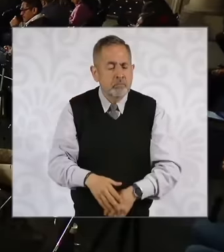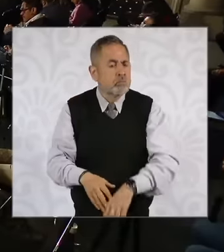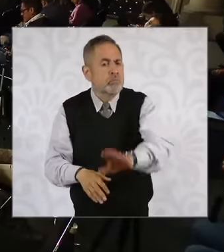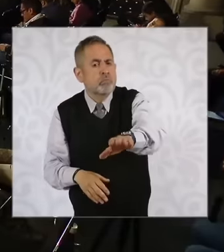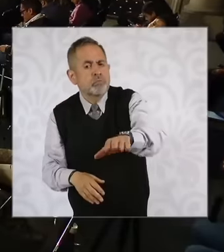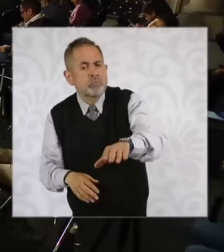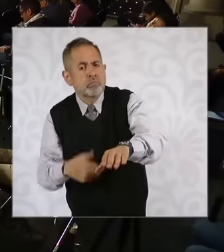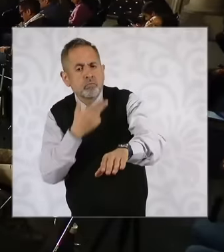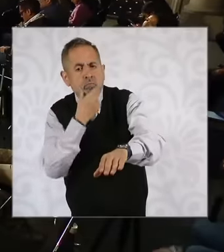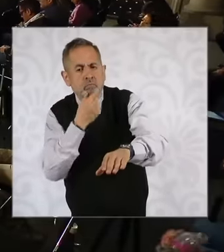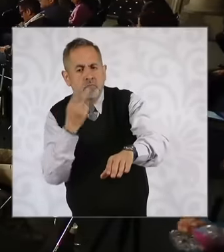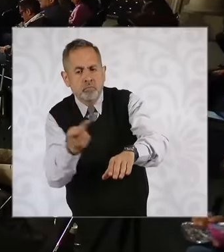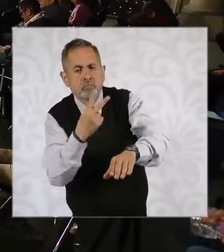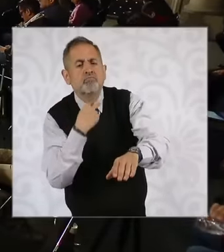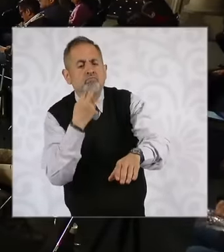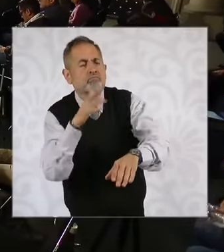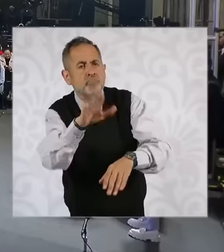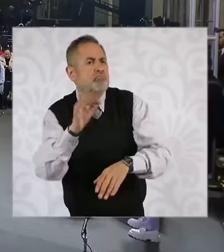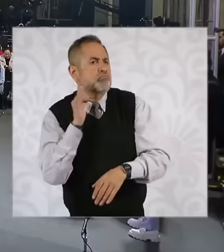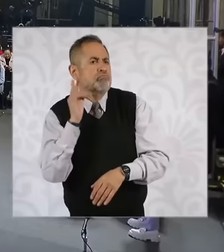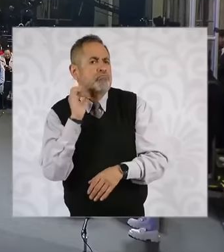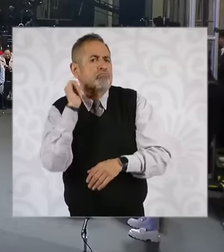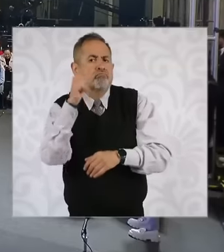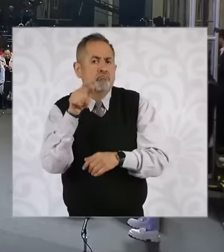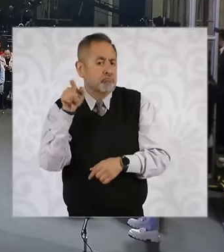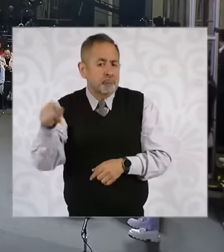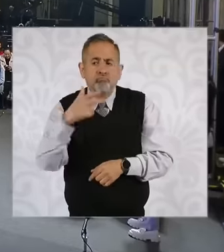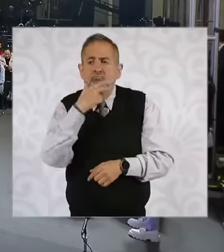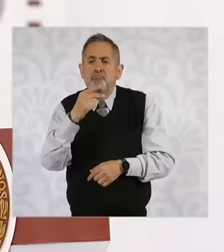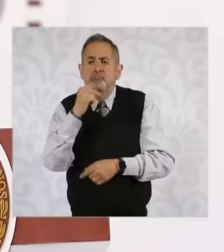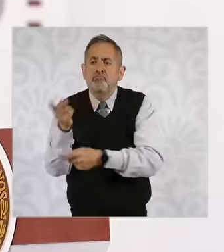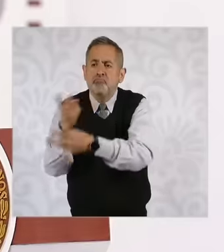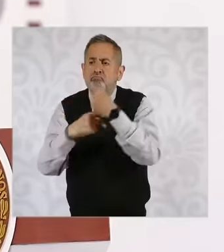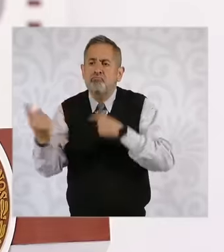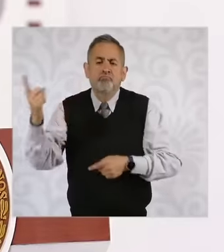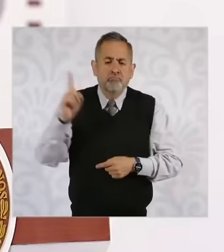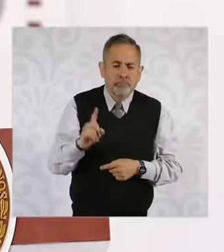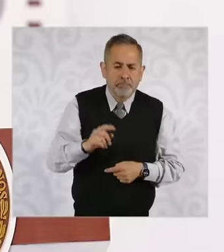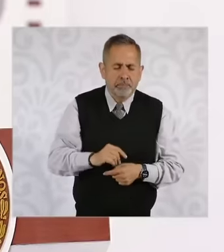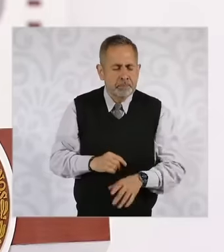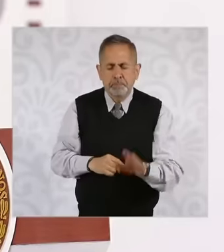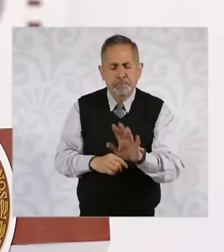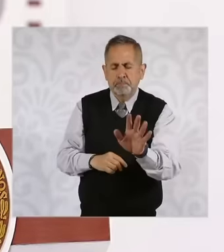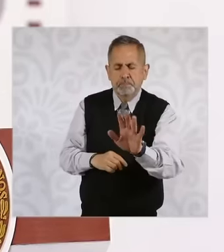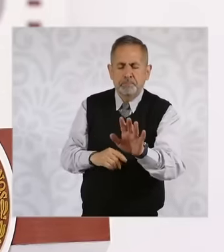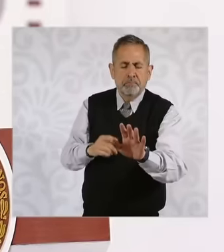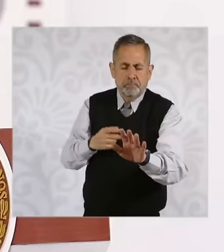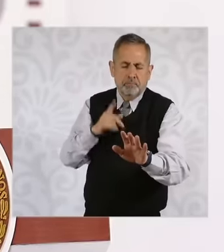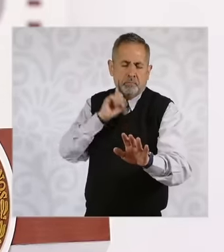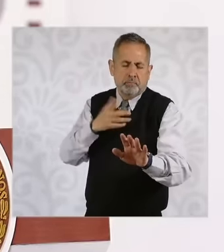to attend in person we are in This is because a representative of the prosecutor's office comes and